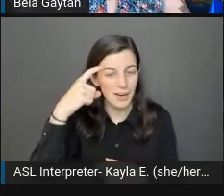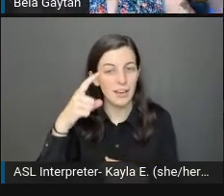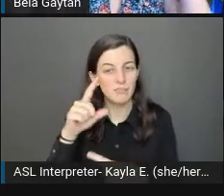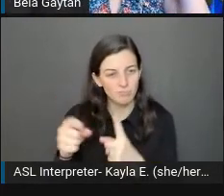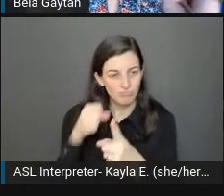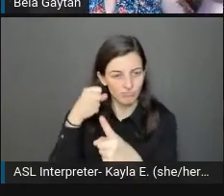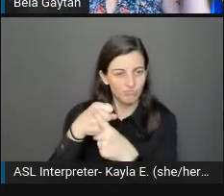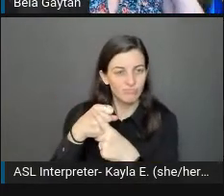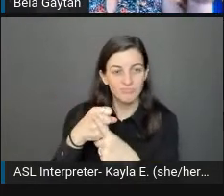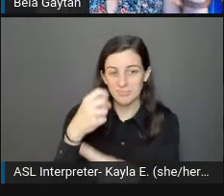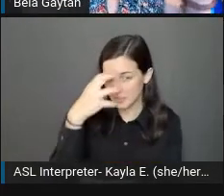I'm special.